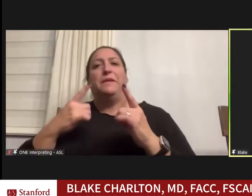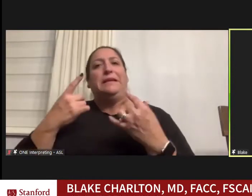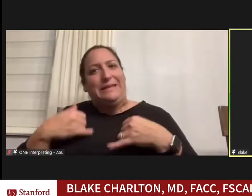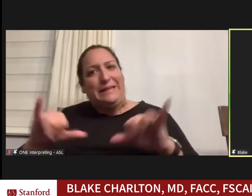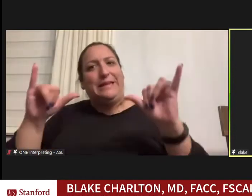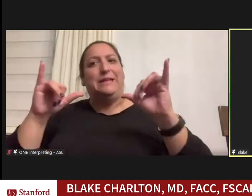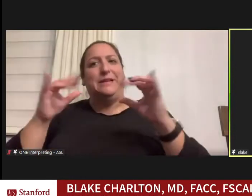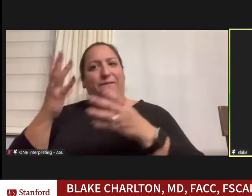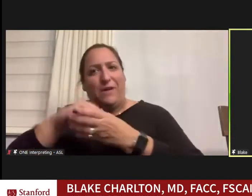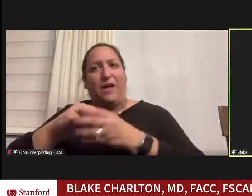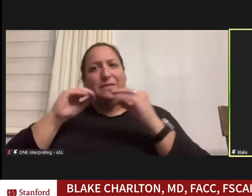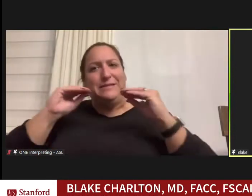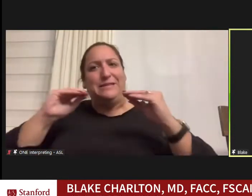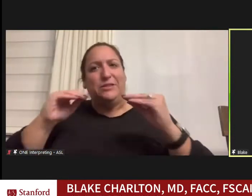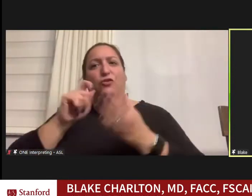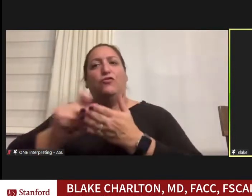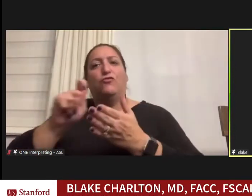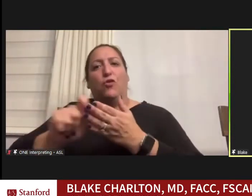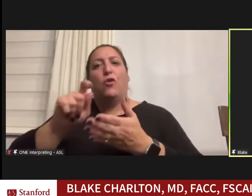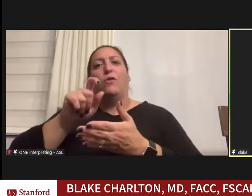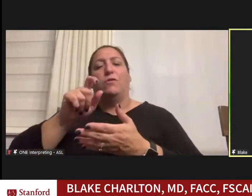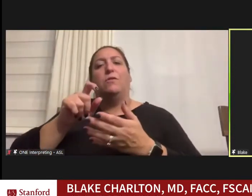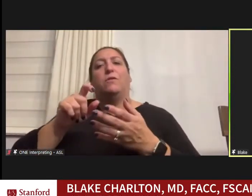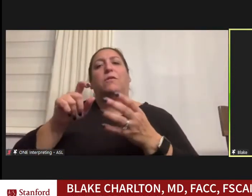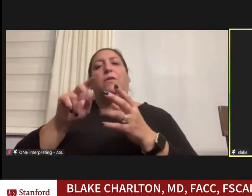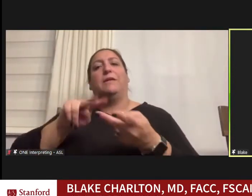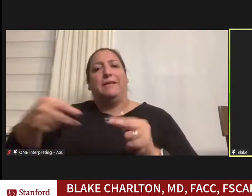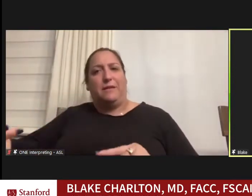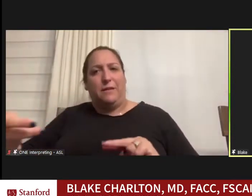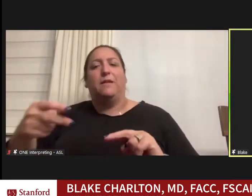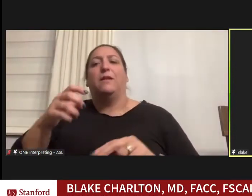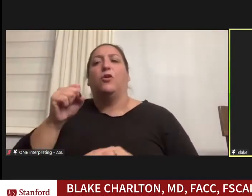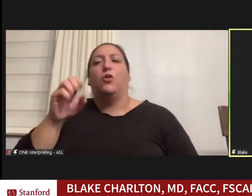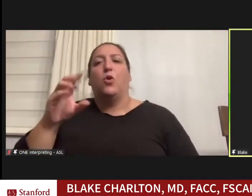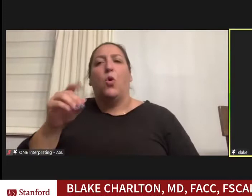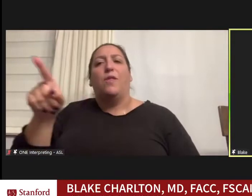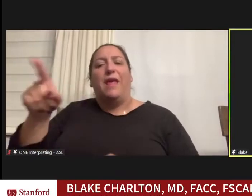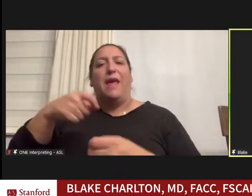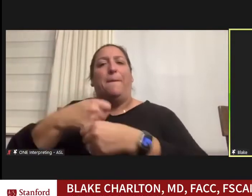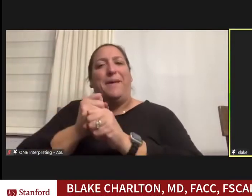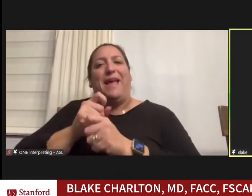piece called dyslexia and the poor and they made the accurate argument that